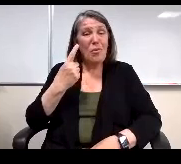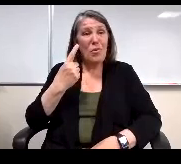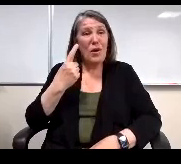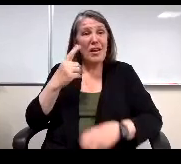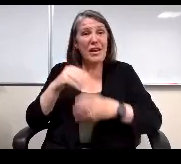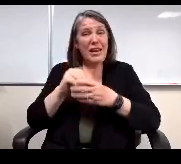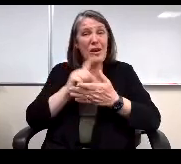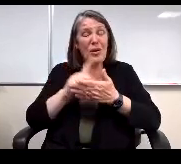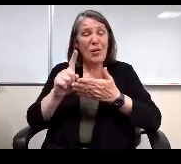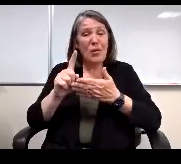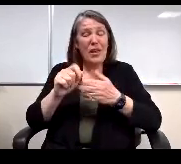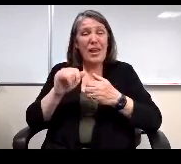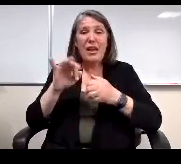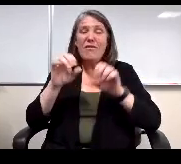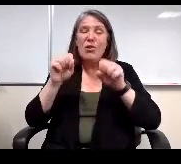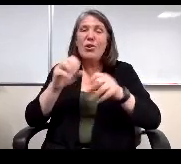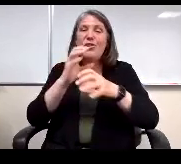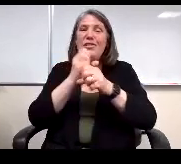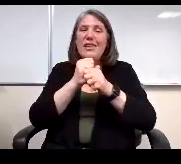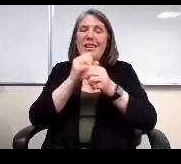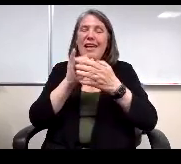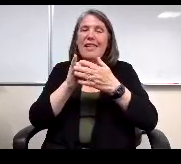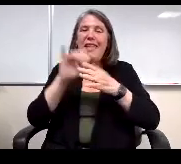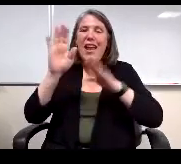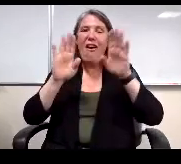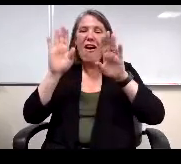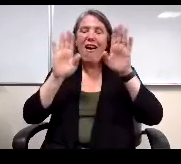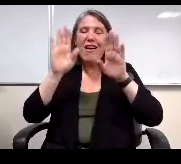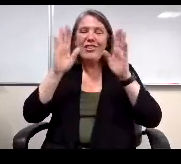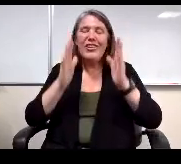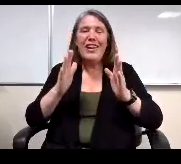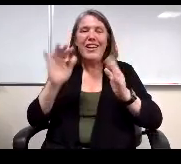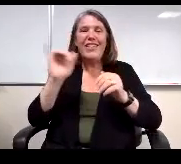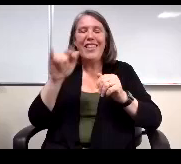She could just get in like that auctionair like you were in the summer.